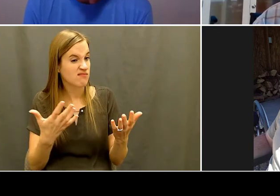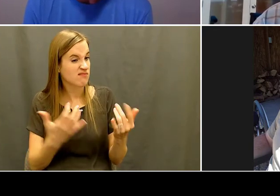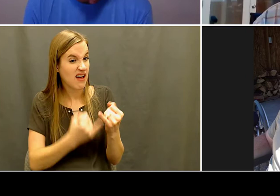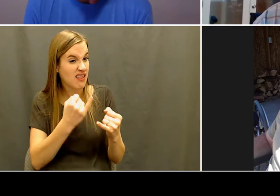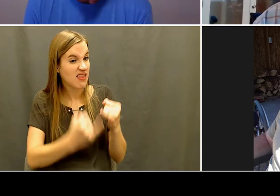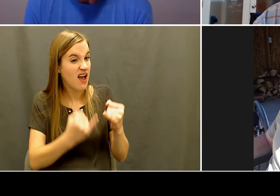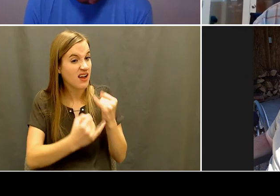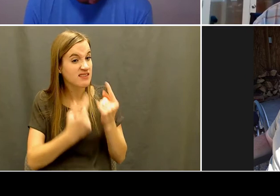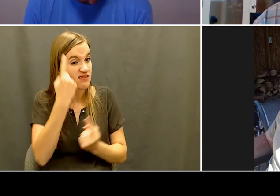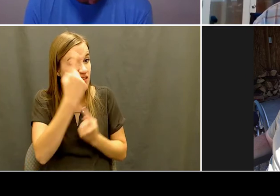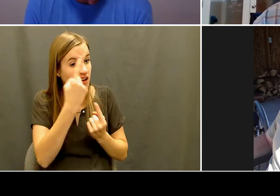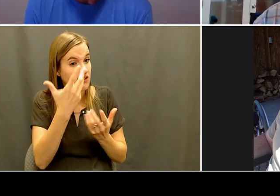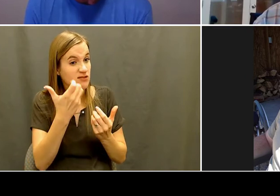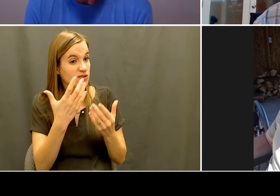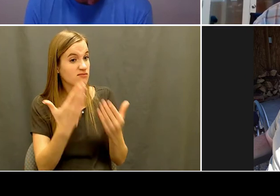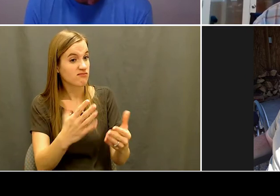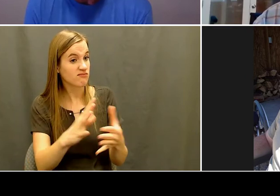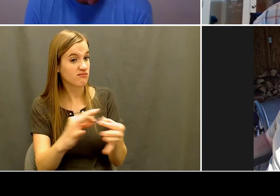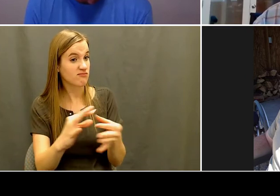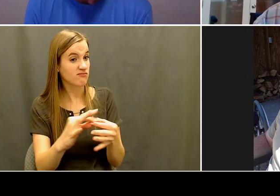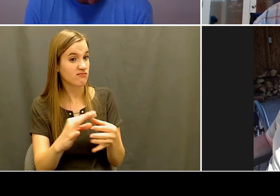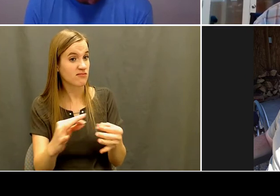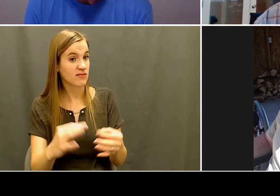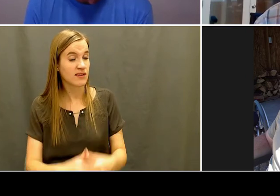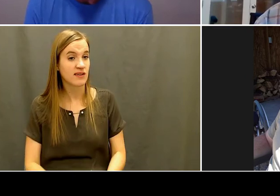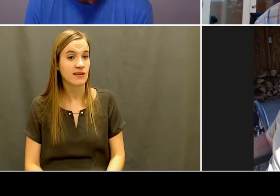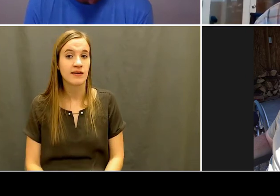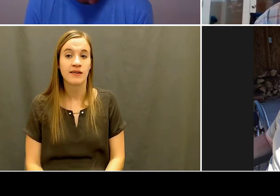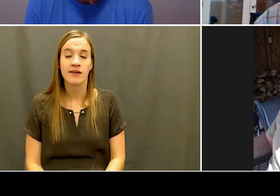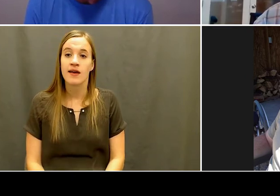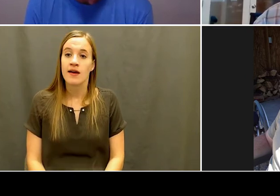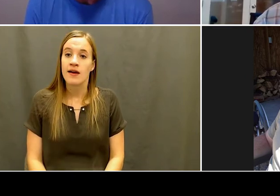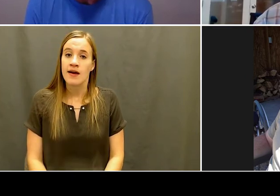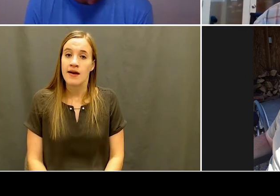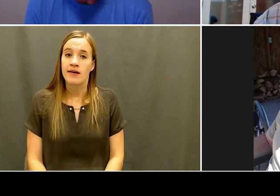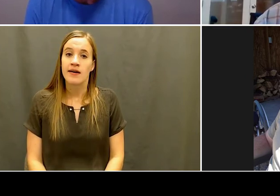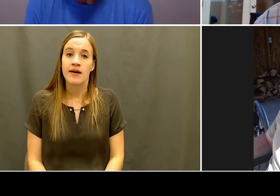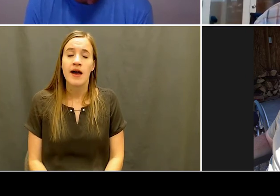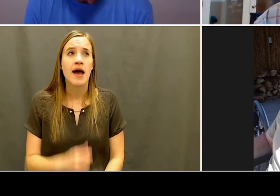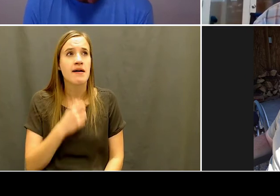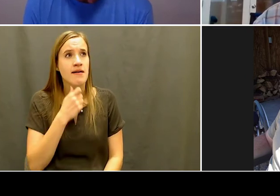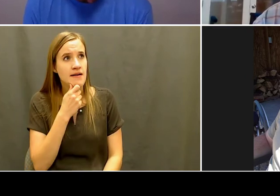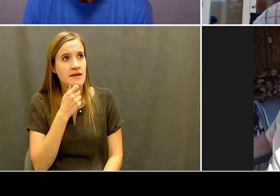know, how we started each day was to figure out how to bring